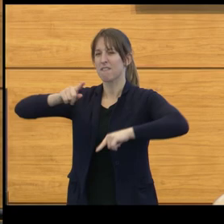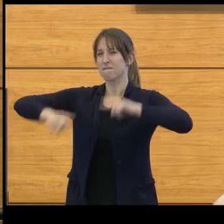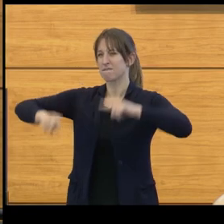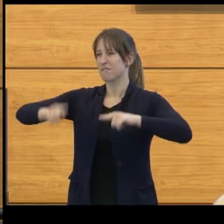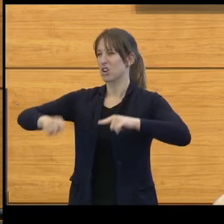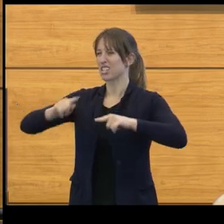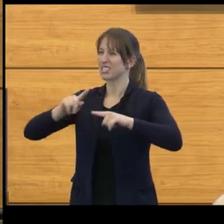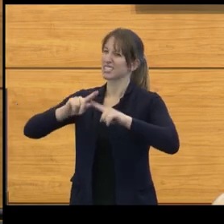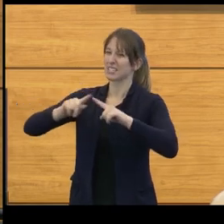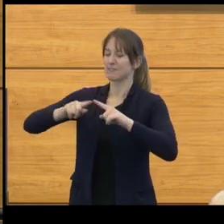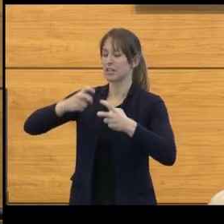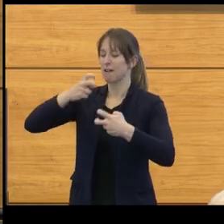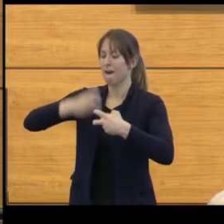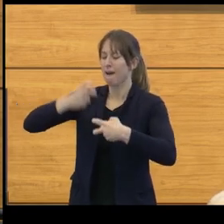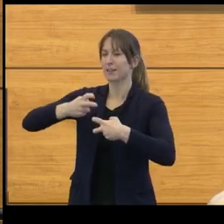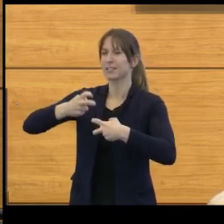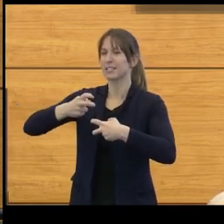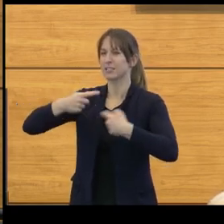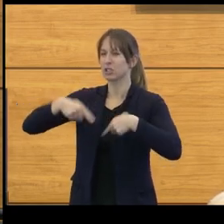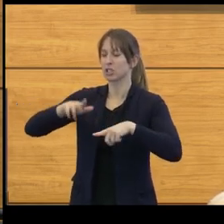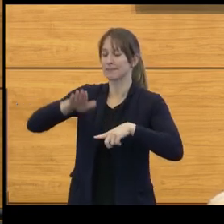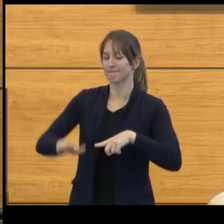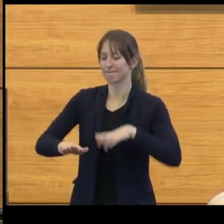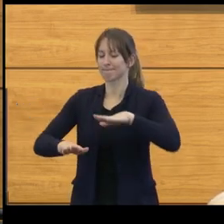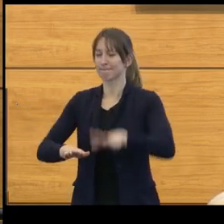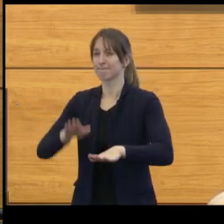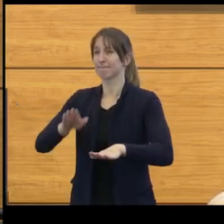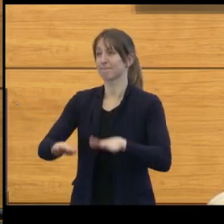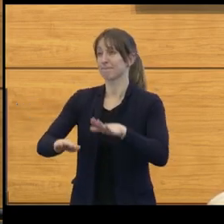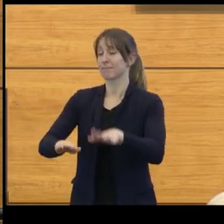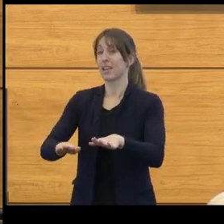which offers free online plans, control code,